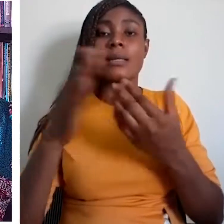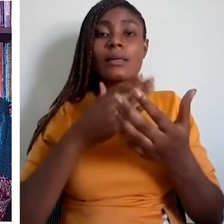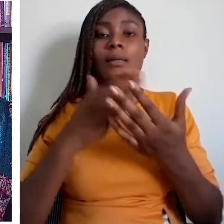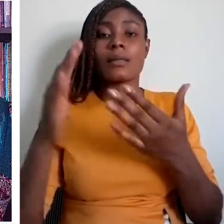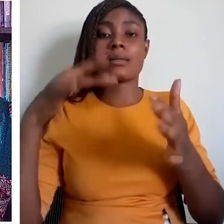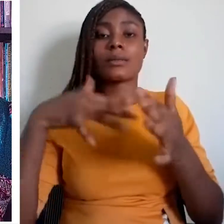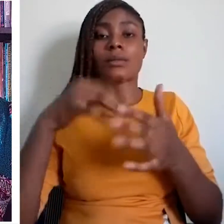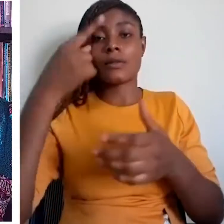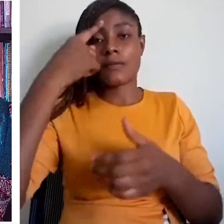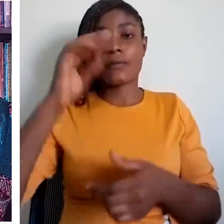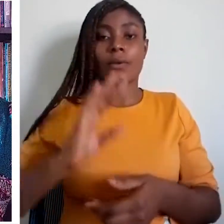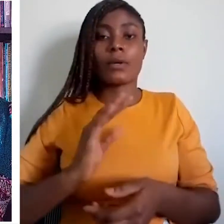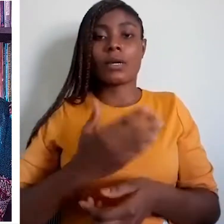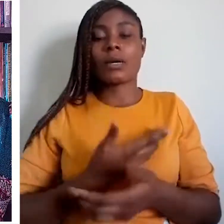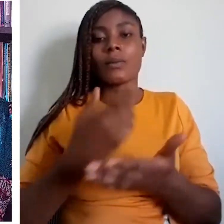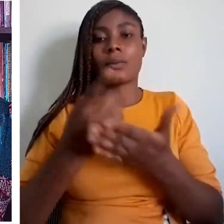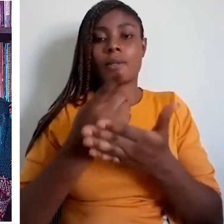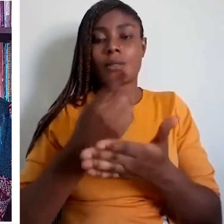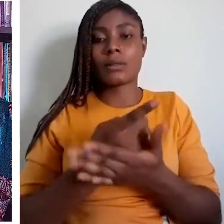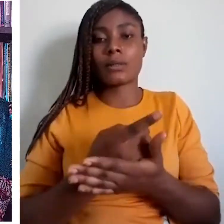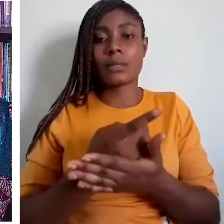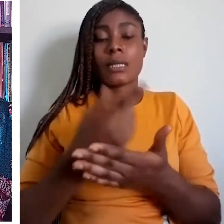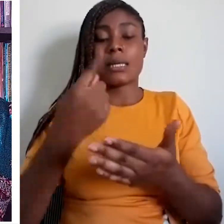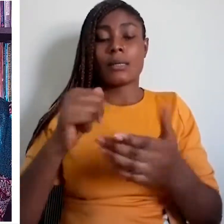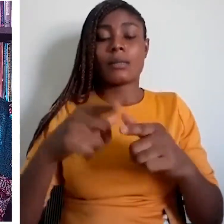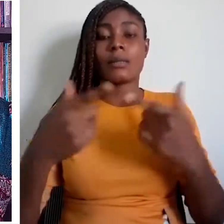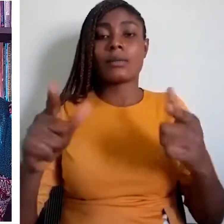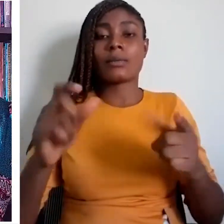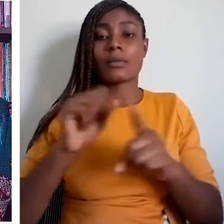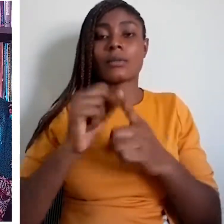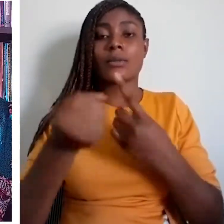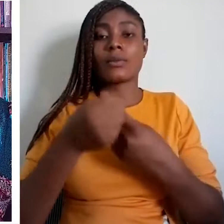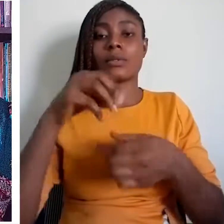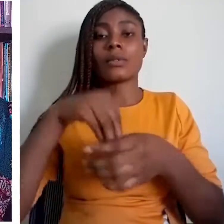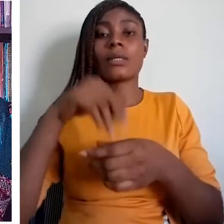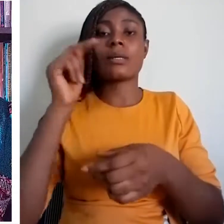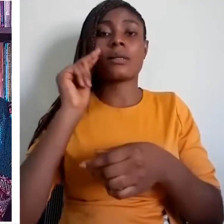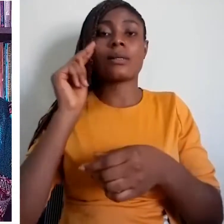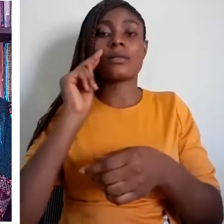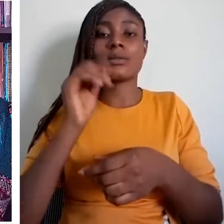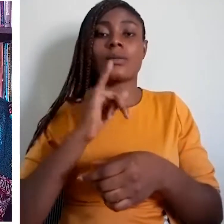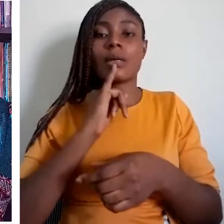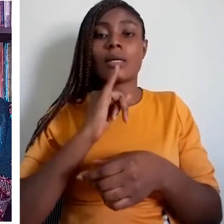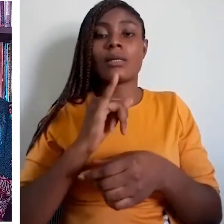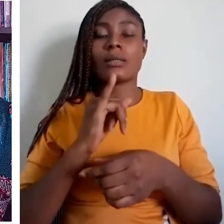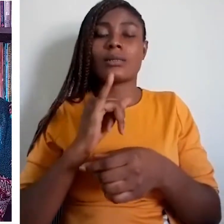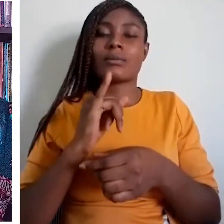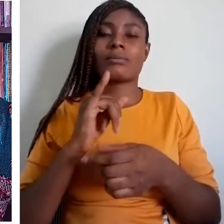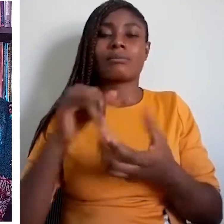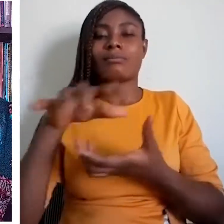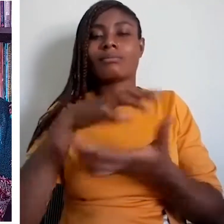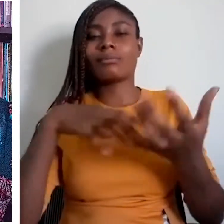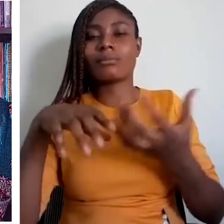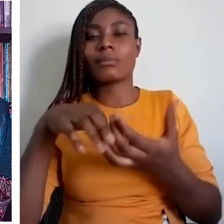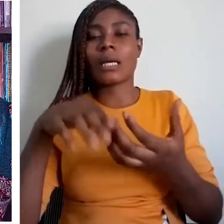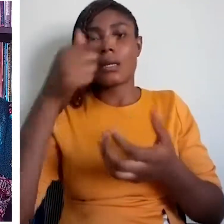They breach the rights of the linguistic groups, especially the minorities and their privacy,